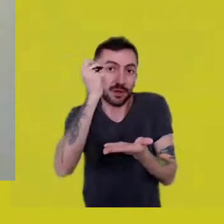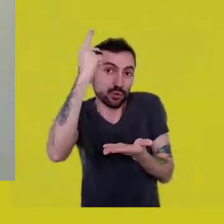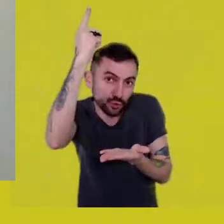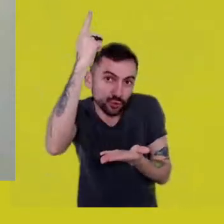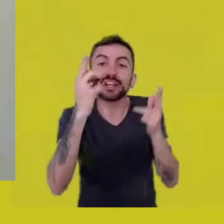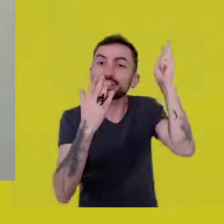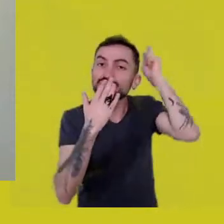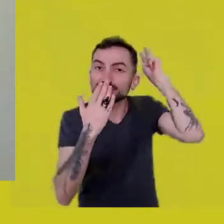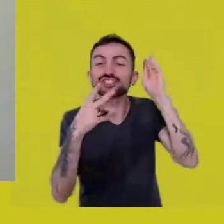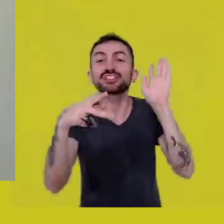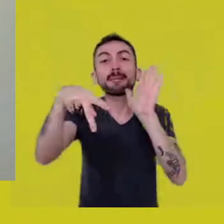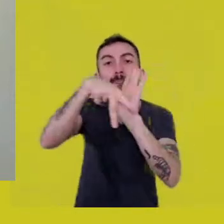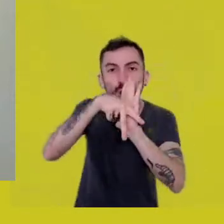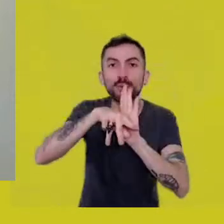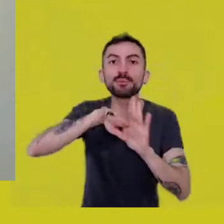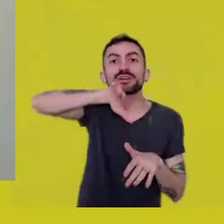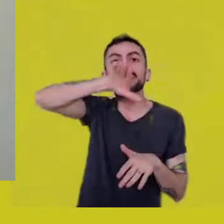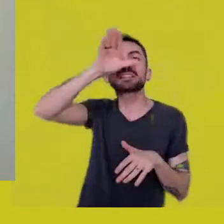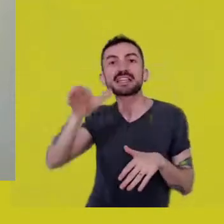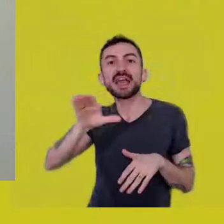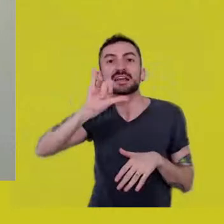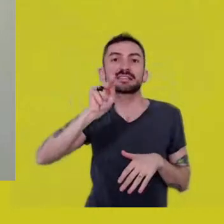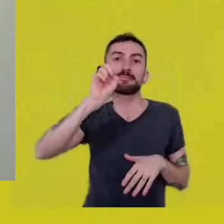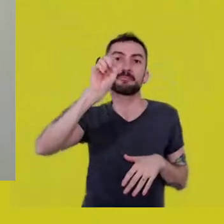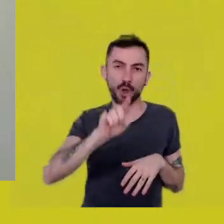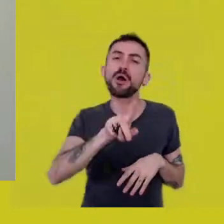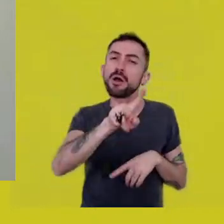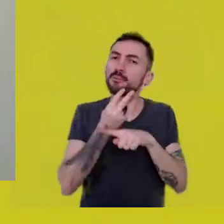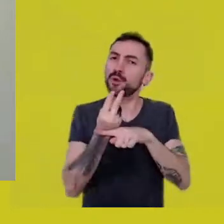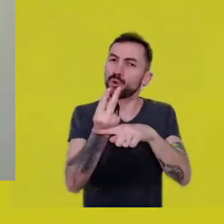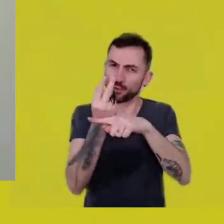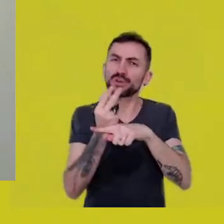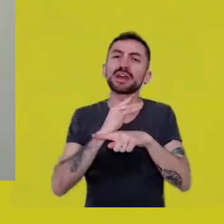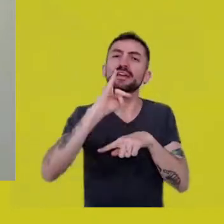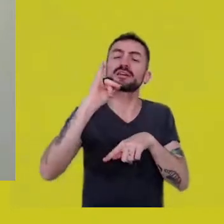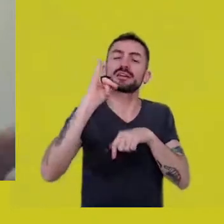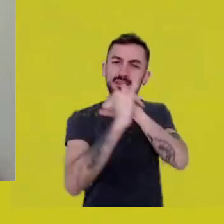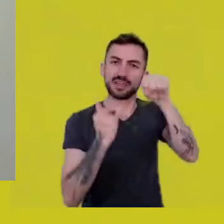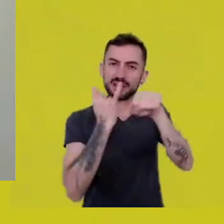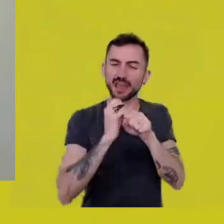you can look it up on the Internet: Native Dance and Culture Festival.